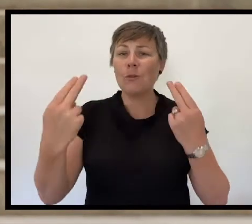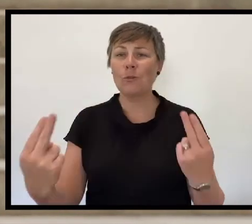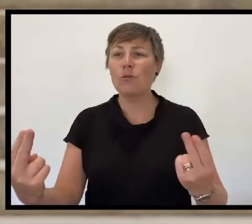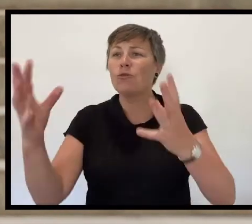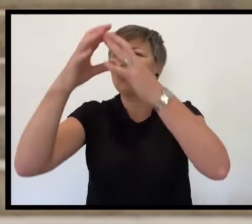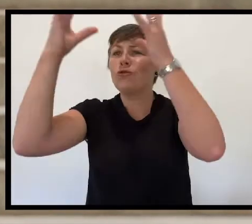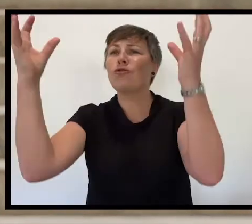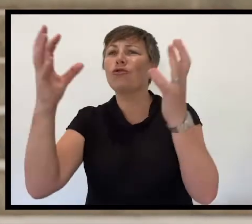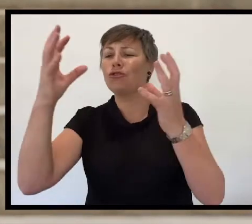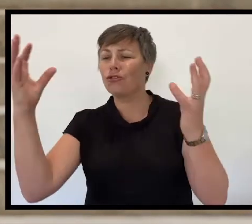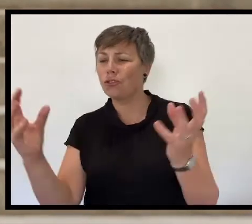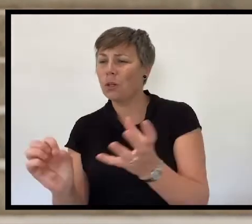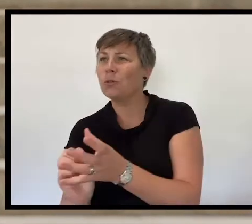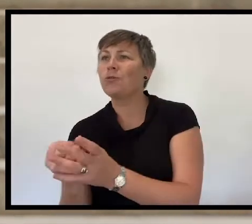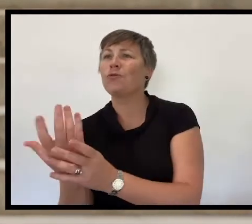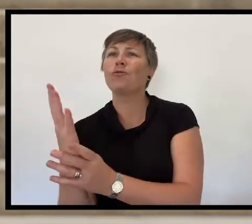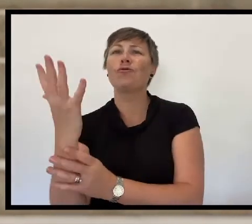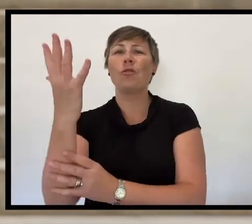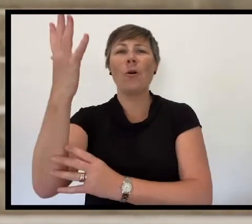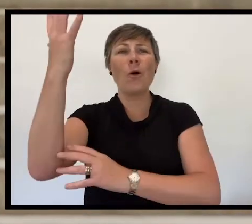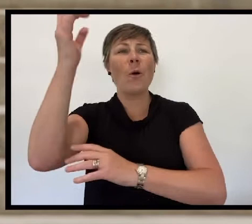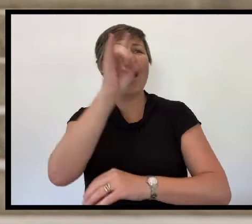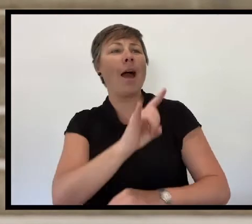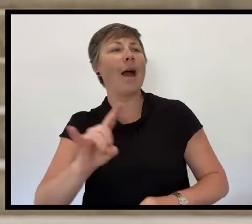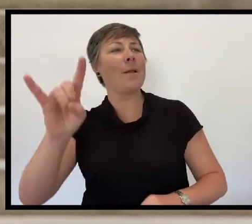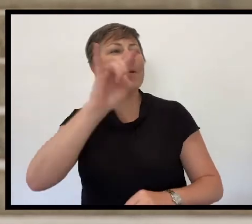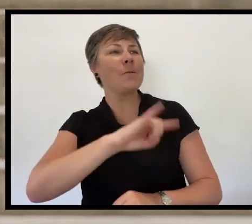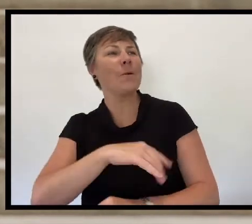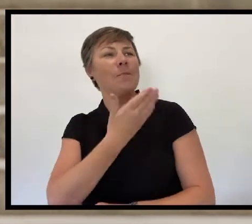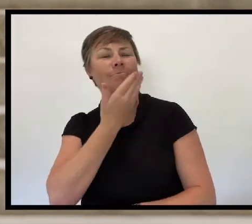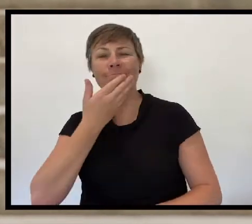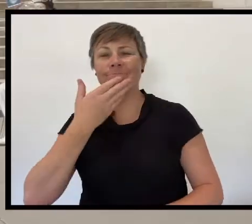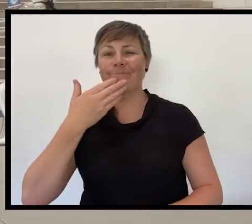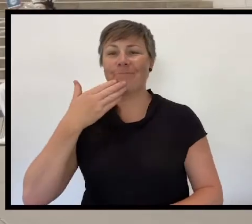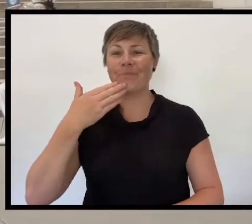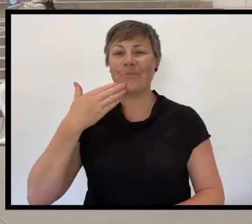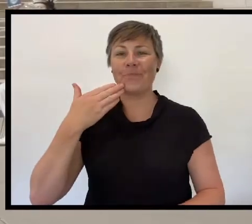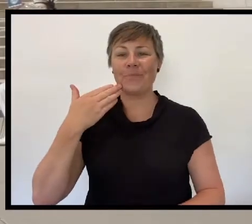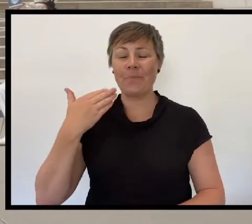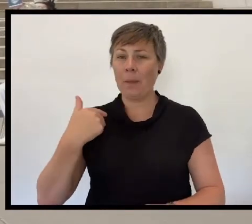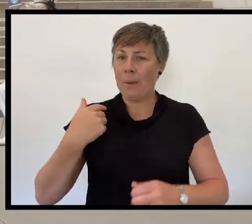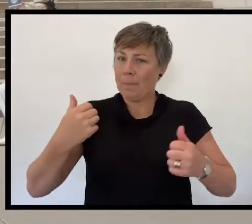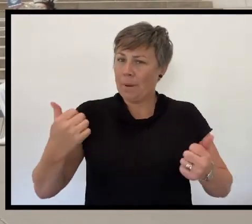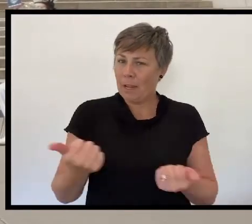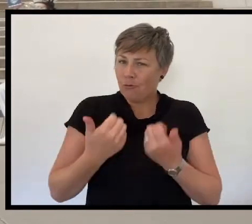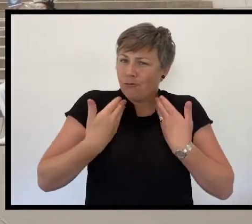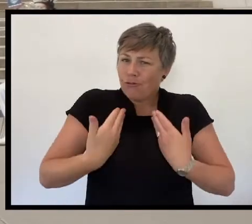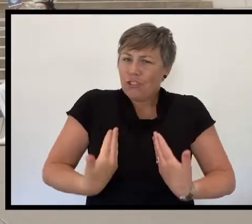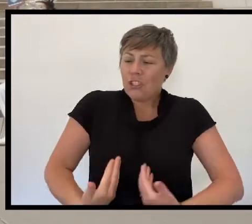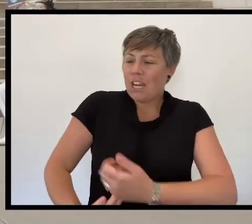of beauty rich and rare in history's page